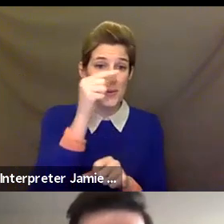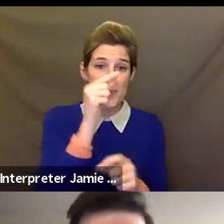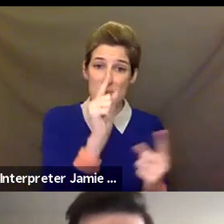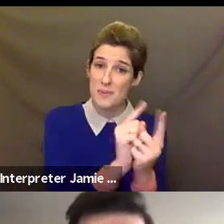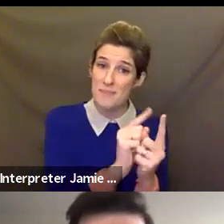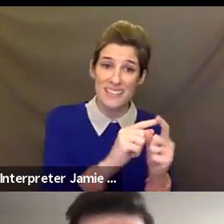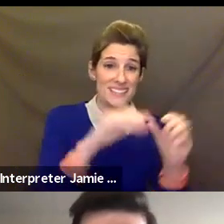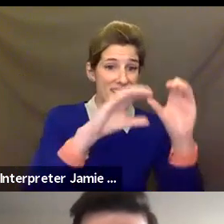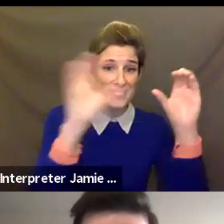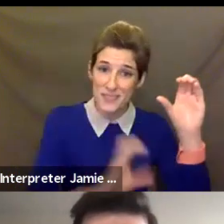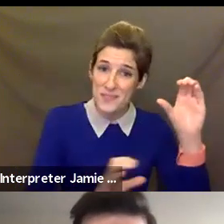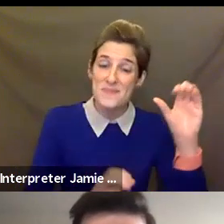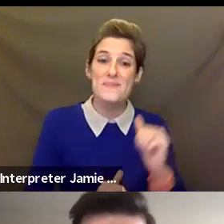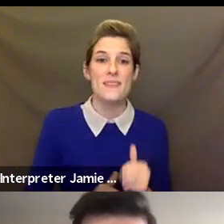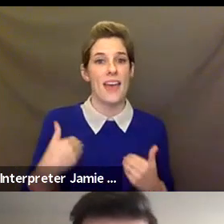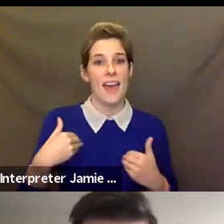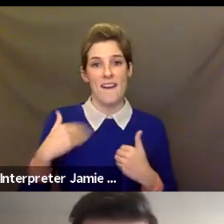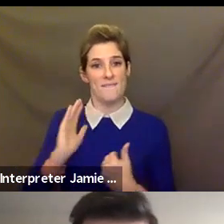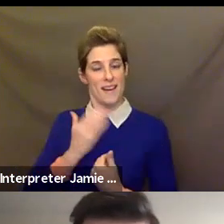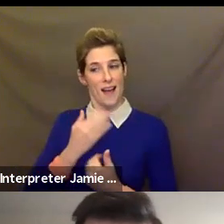with our roster of teaching artists at our partner schools.